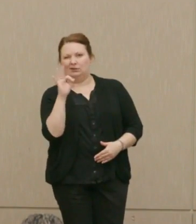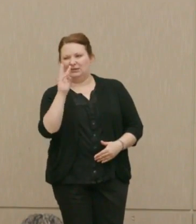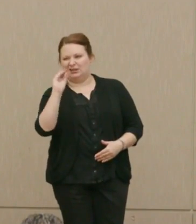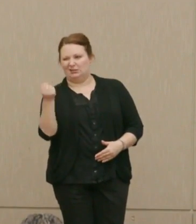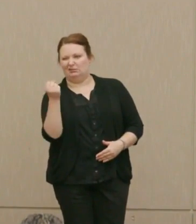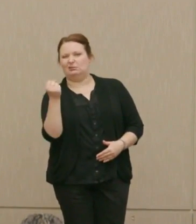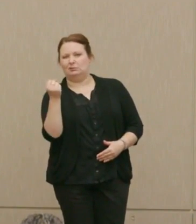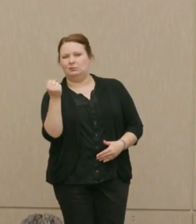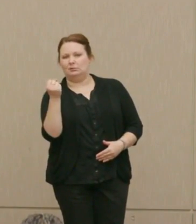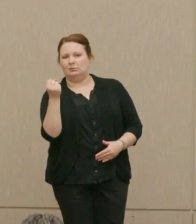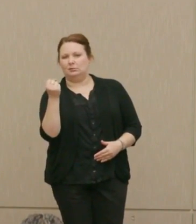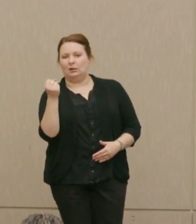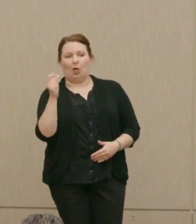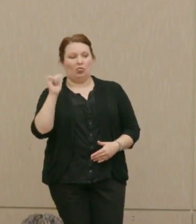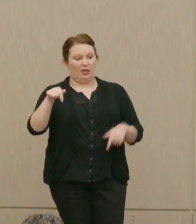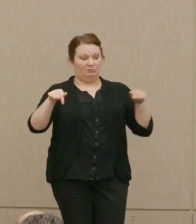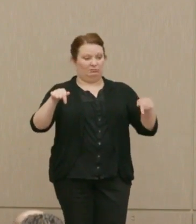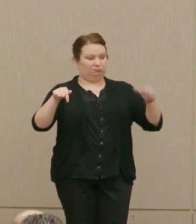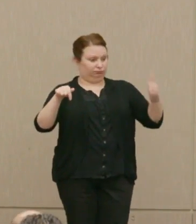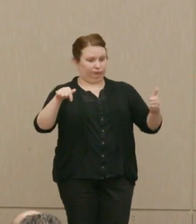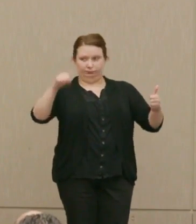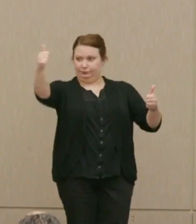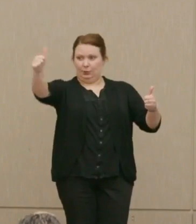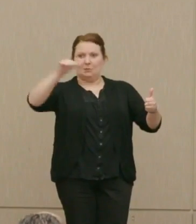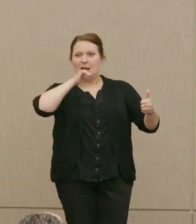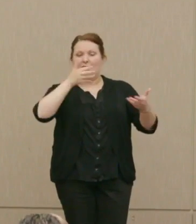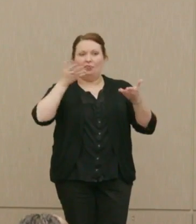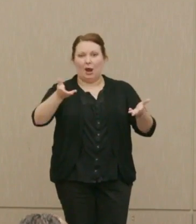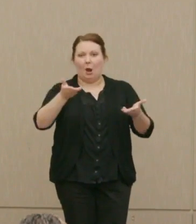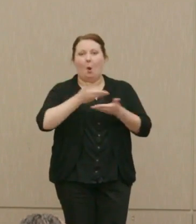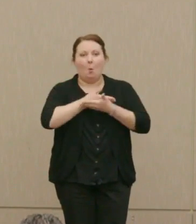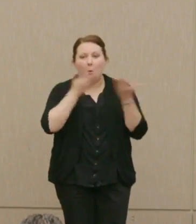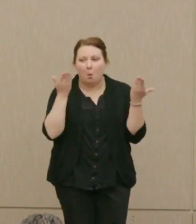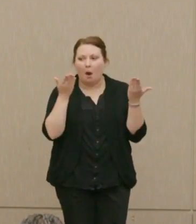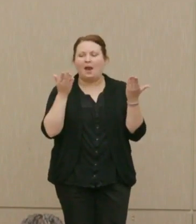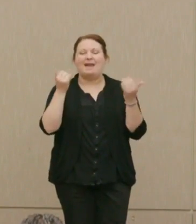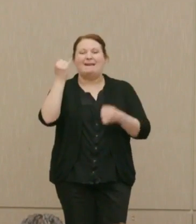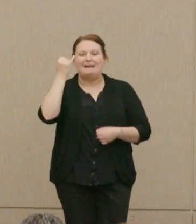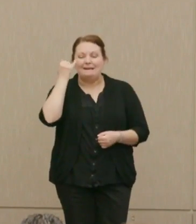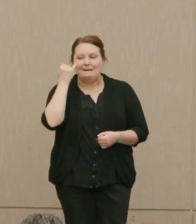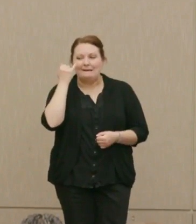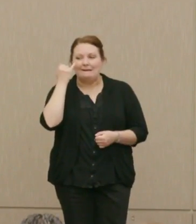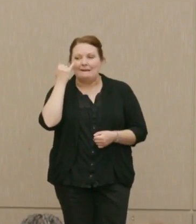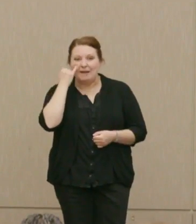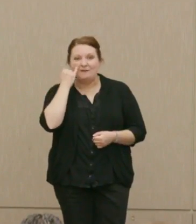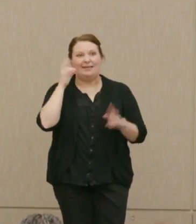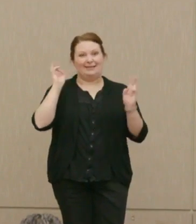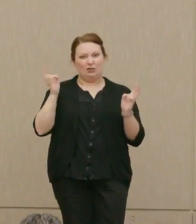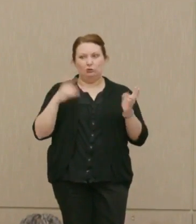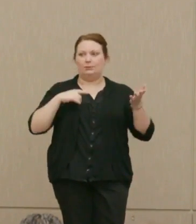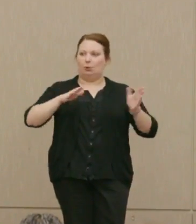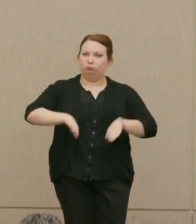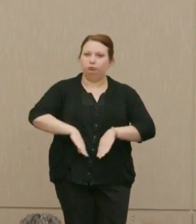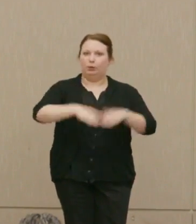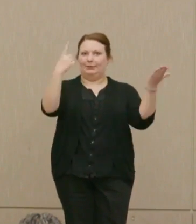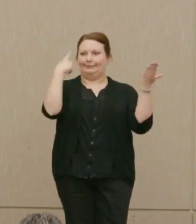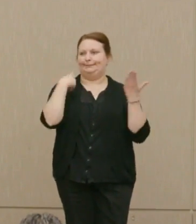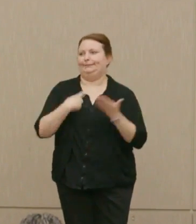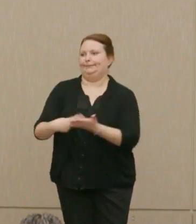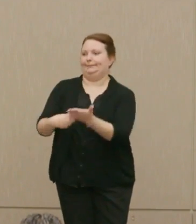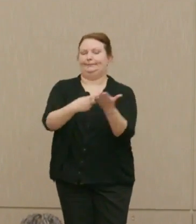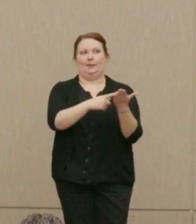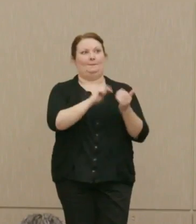These would not exist, I think, had these issues been discussed in full awareness of